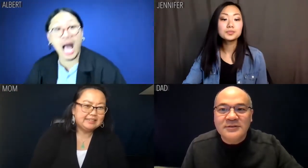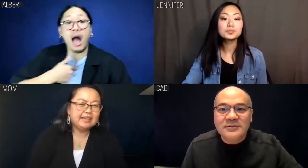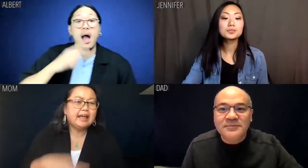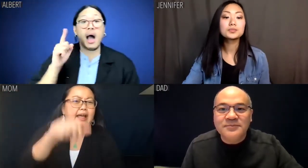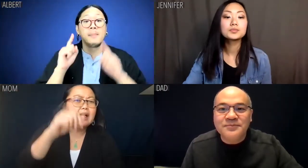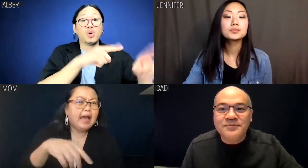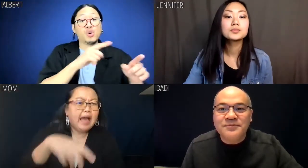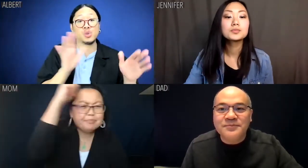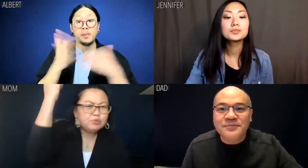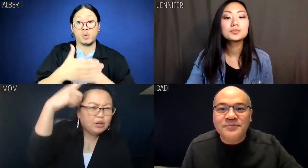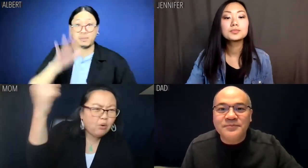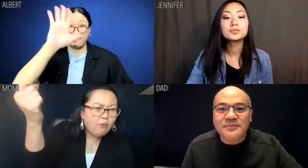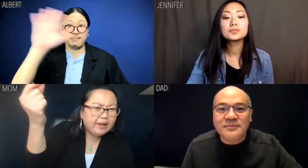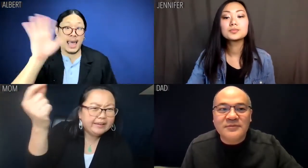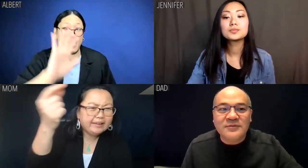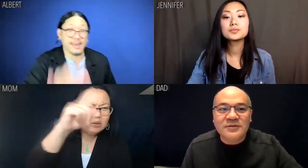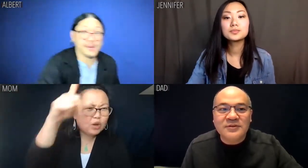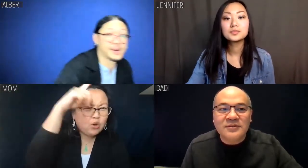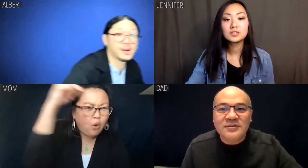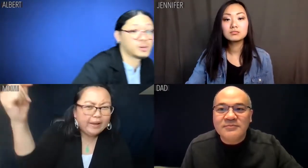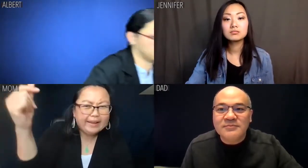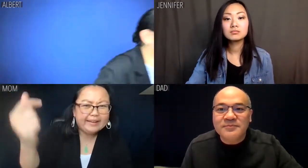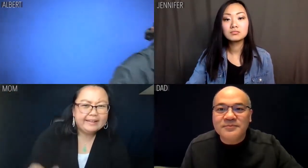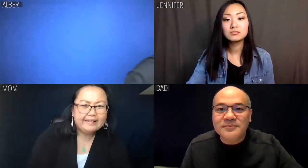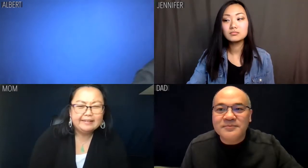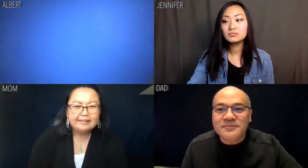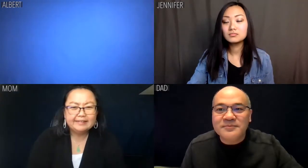Albert: My room. Be right back. Mom: Albert, where are you going?